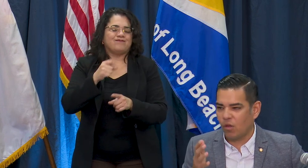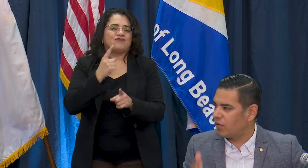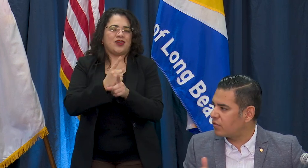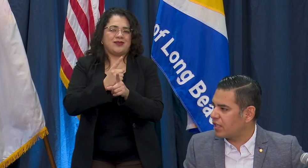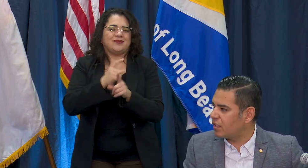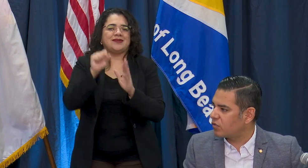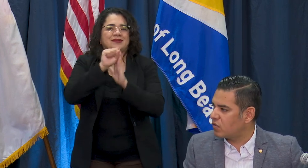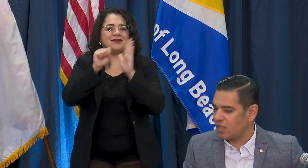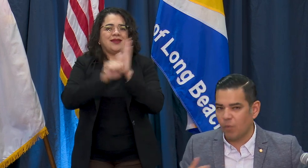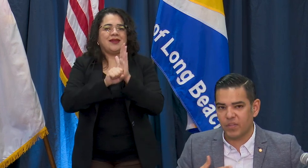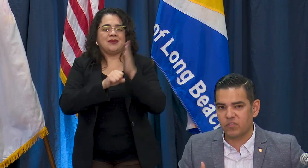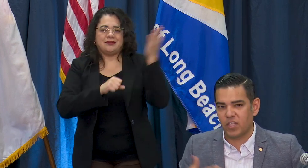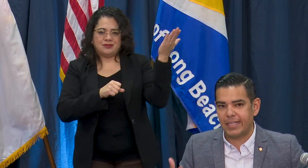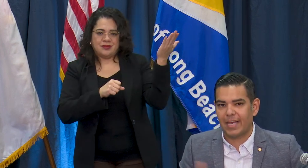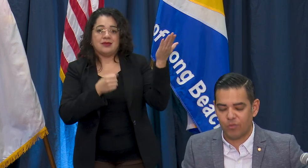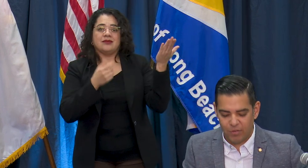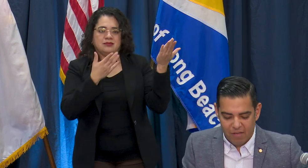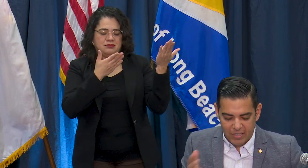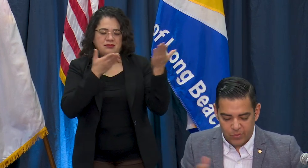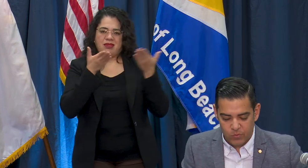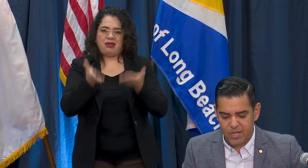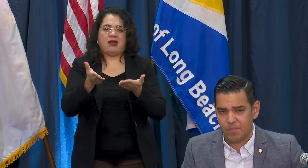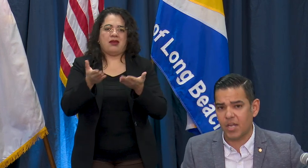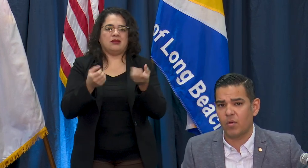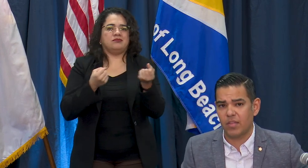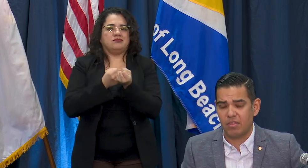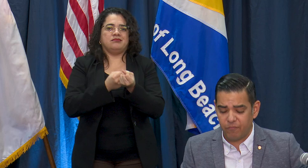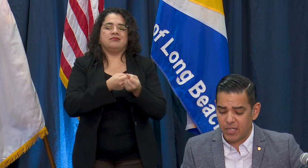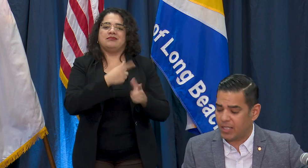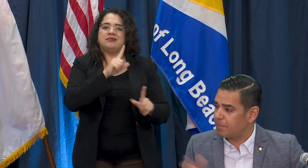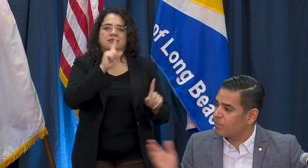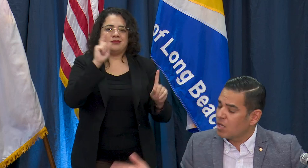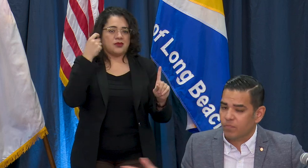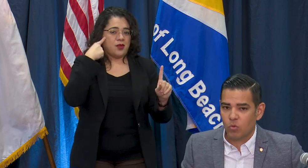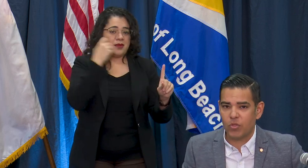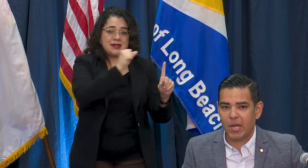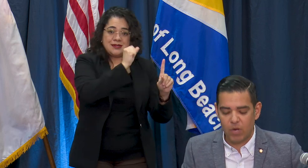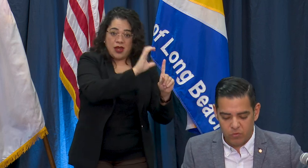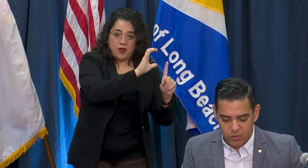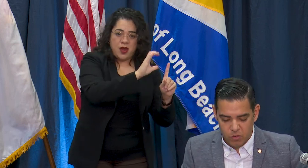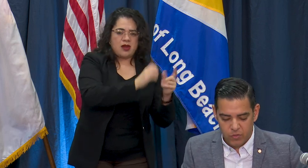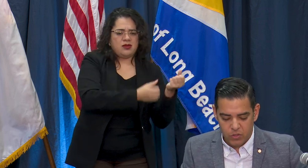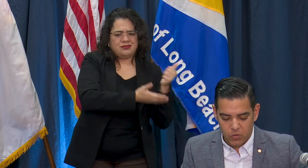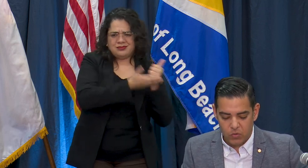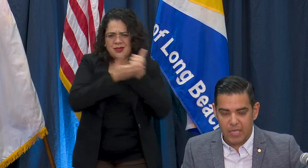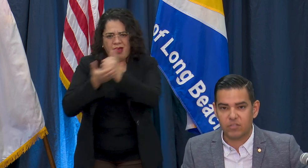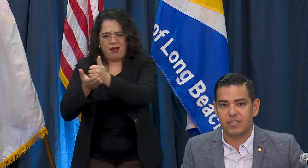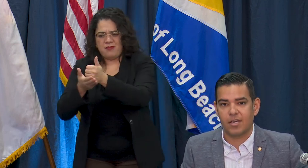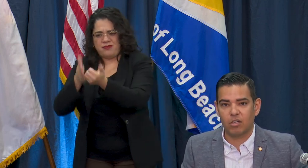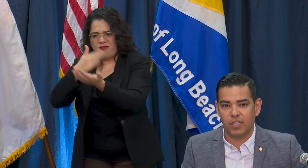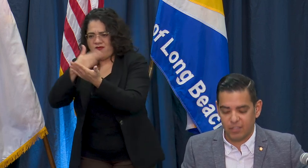those state issues and helping the city get through Sacramento and the funding and with that I want to turn this over to State Senator Lena